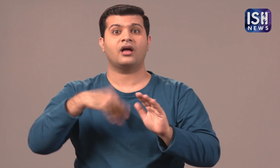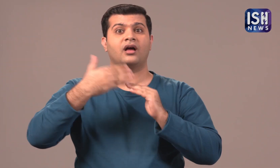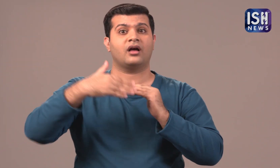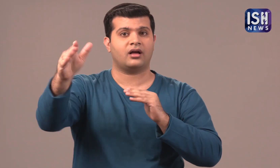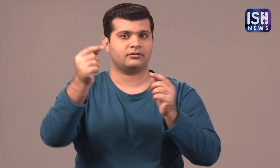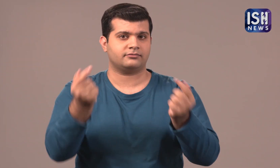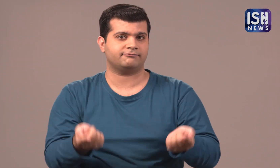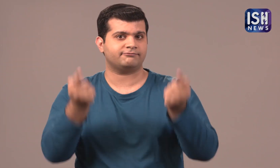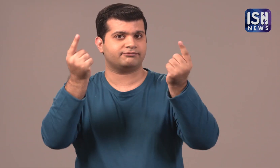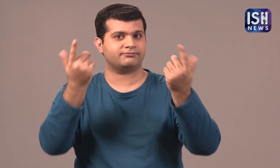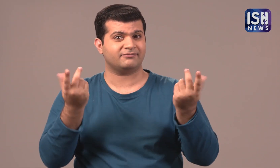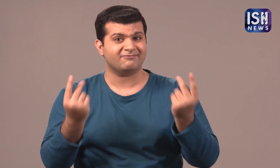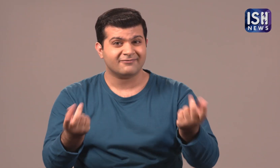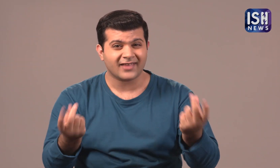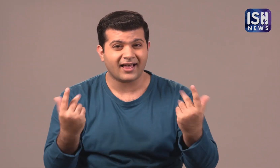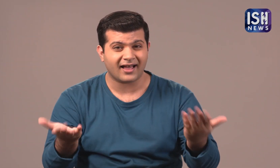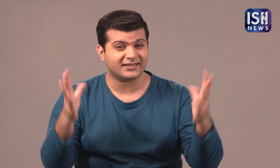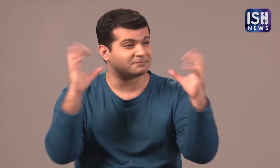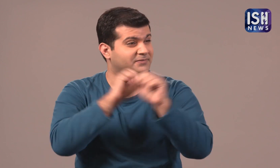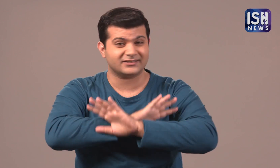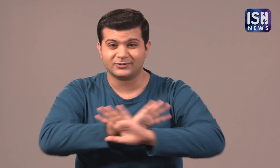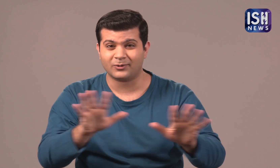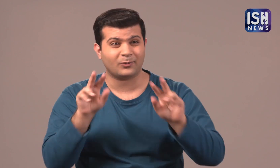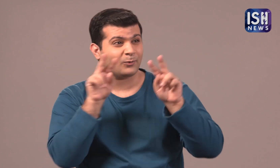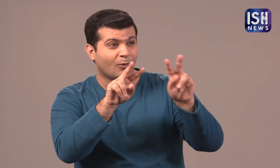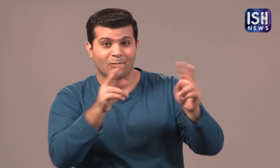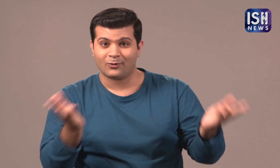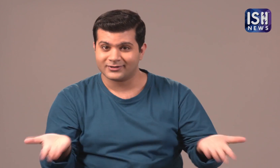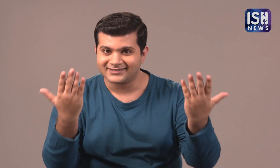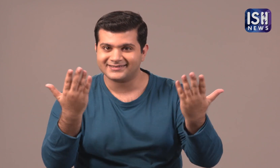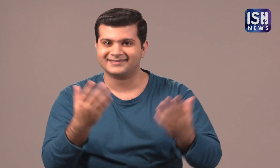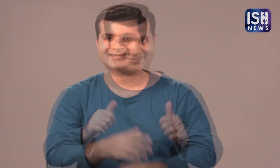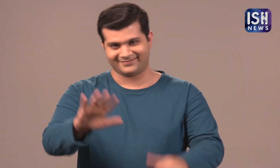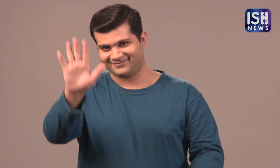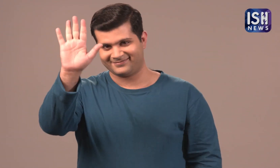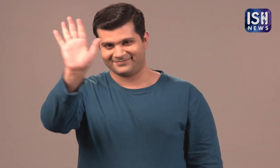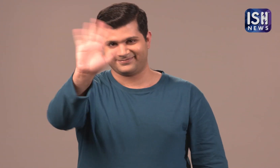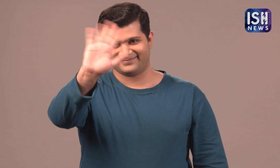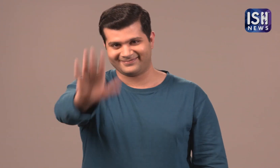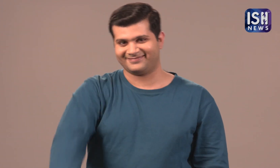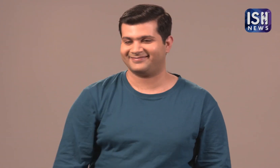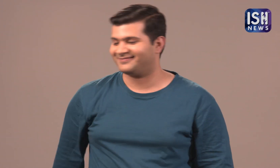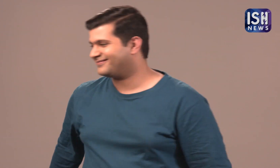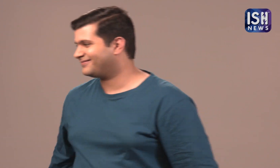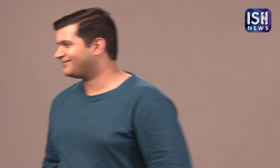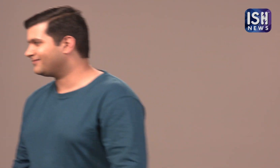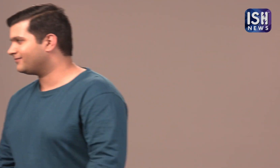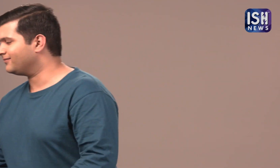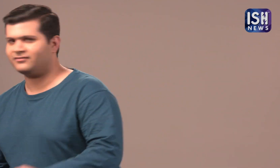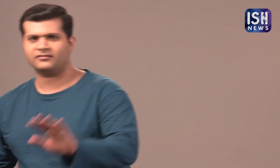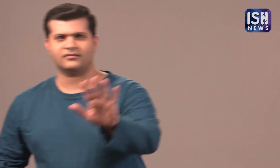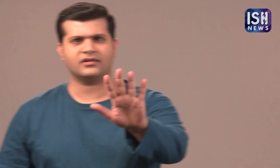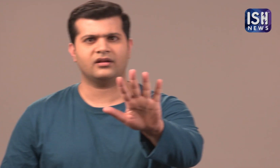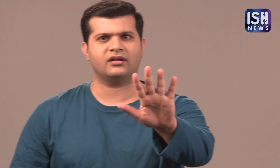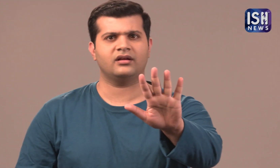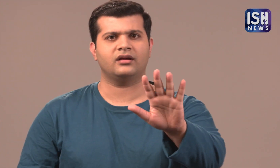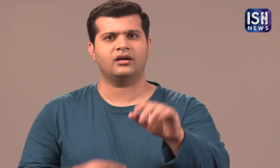After that, the prices will increase. So come on hurry! Do not miss it! Go watch it! Bye! Hey wait!